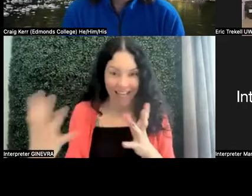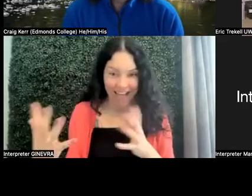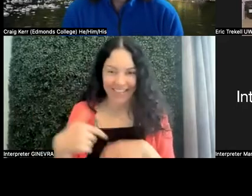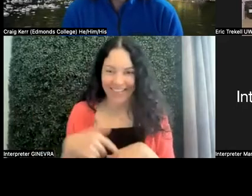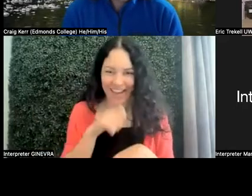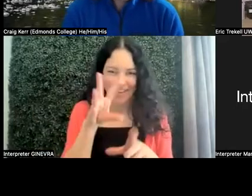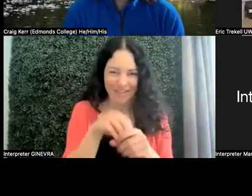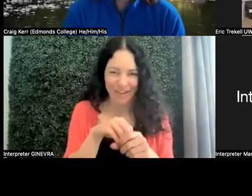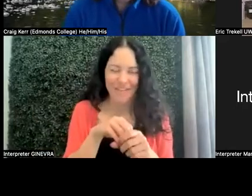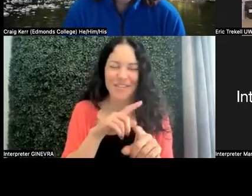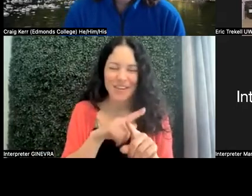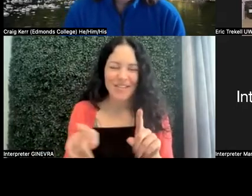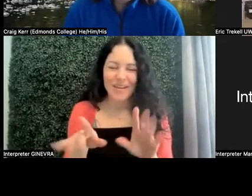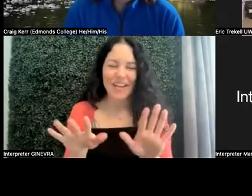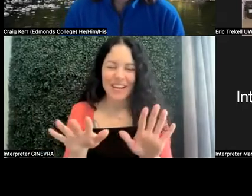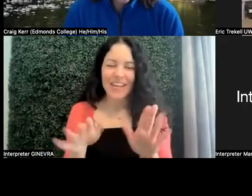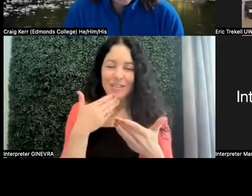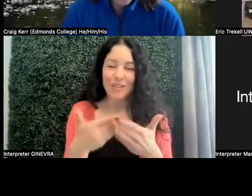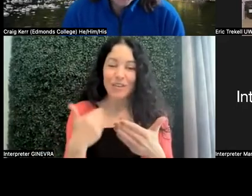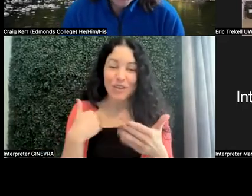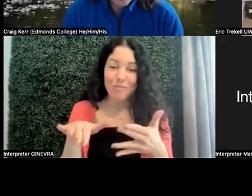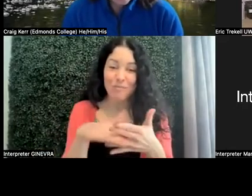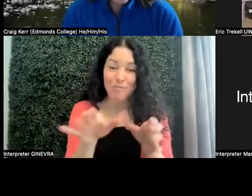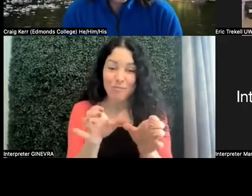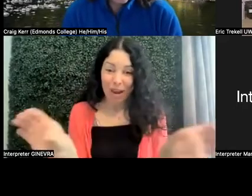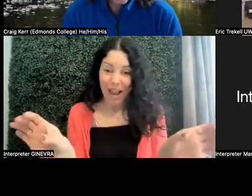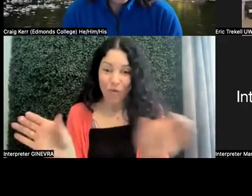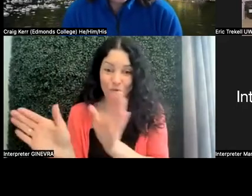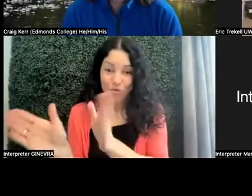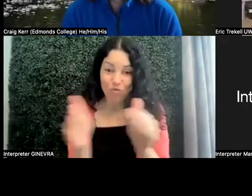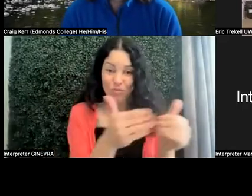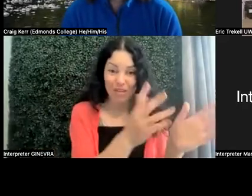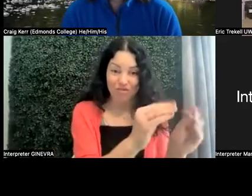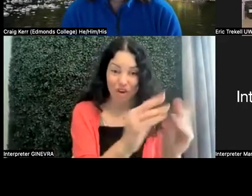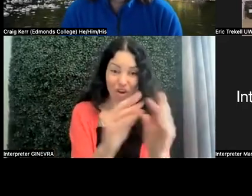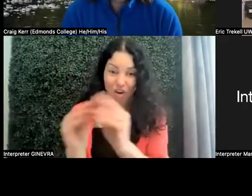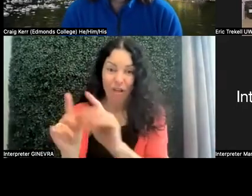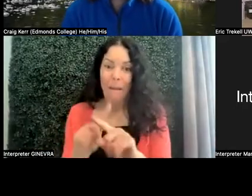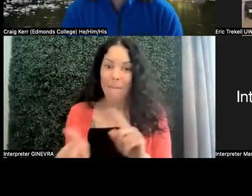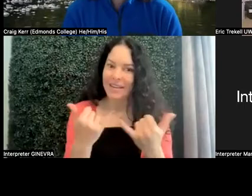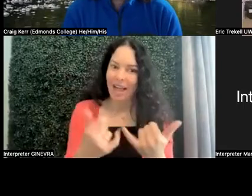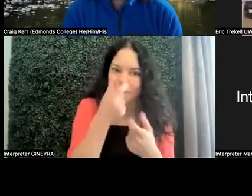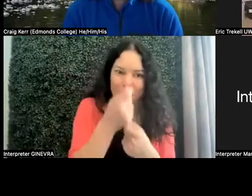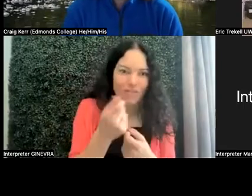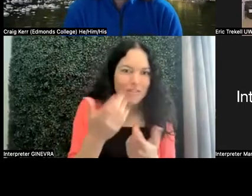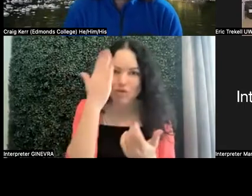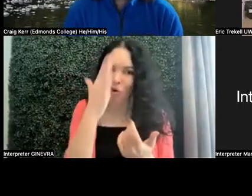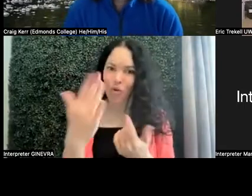I know that it's good that you had some breakout groups, so that you got to talk to each other. But now I'm very interested to know what your questions are for us.